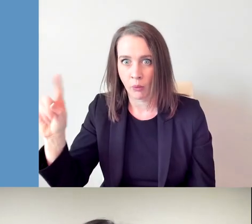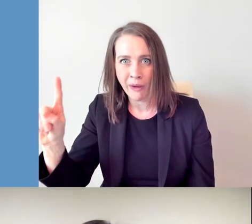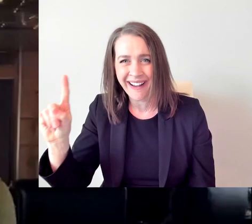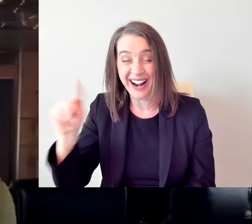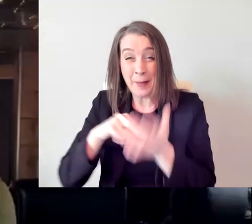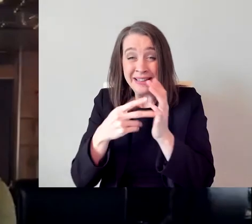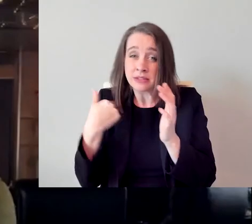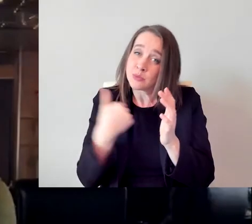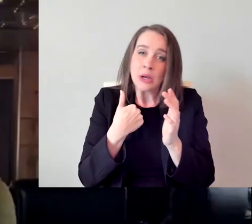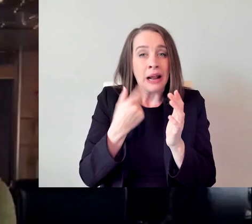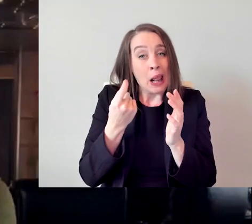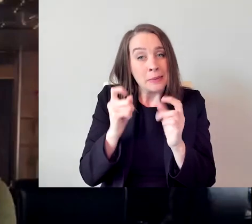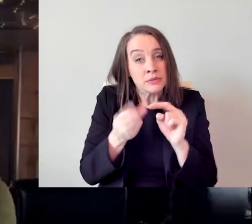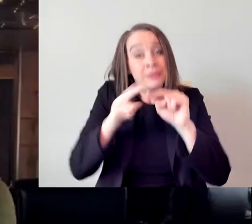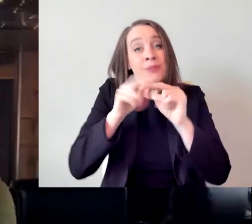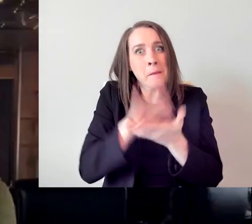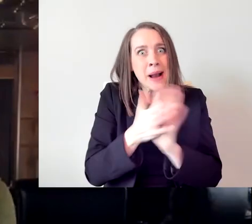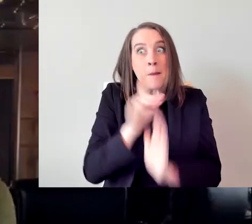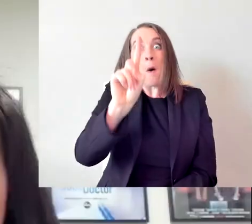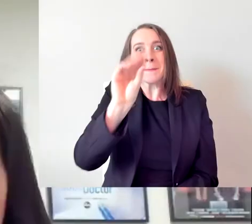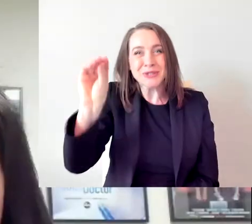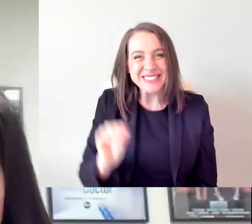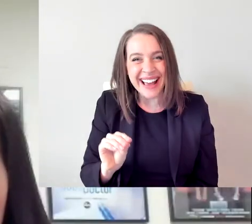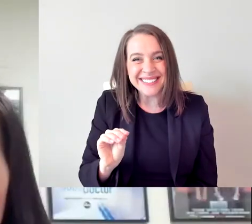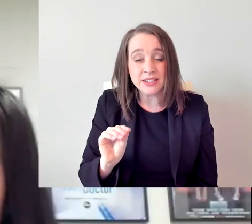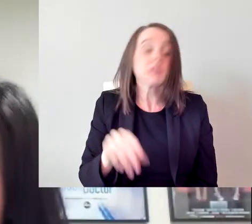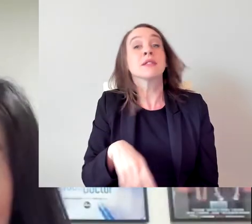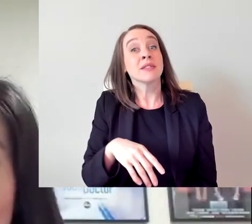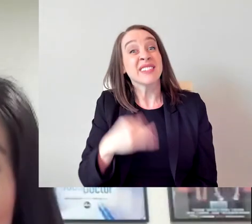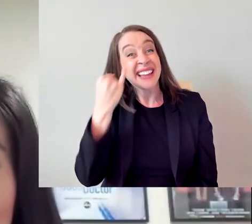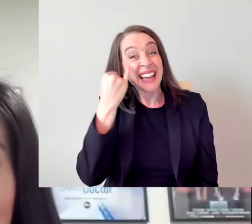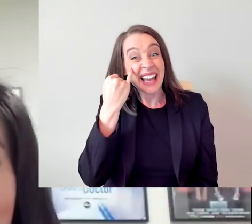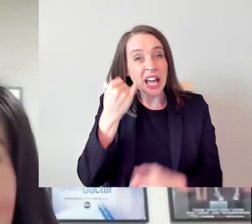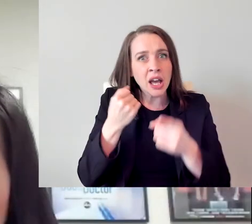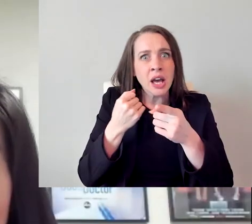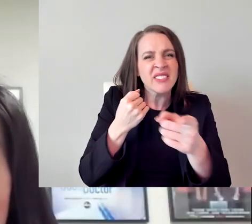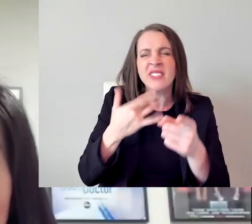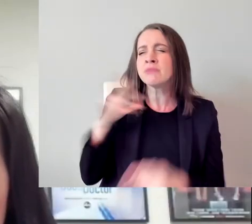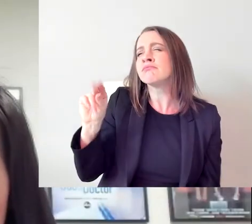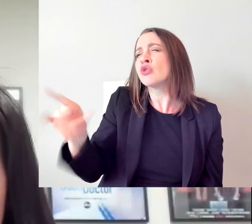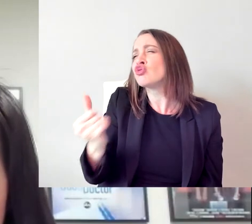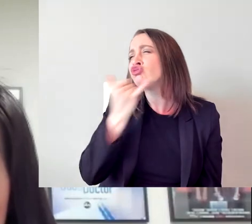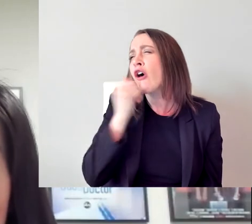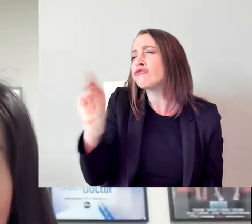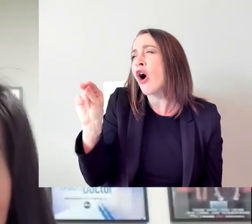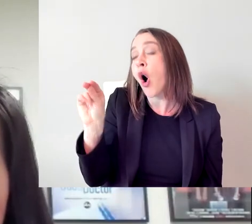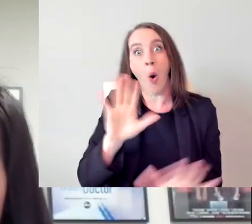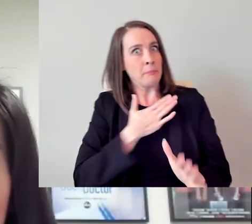And if anyone else wants to challenge me on those stats, I welcome them to, right? Because I would like to know other women